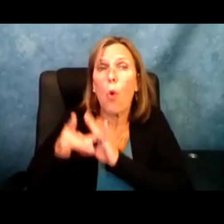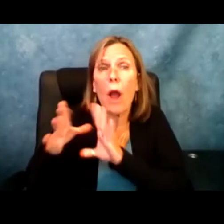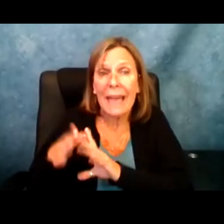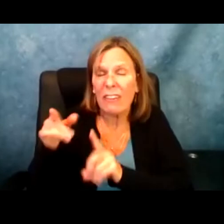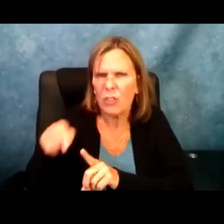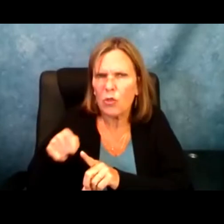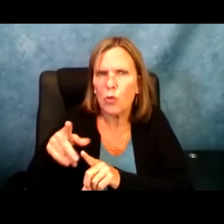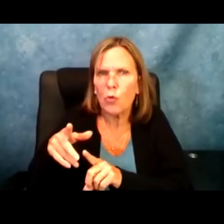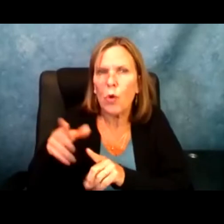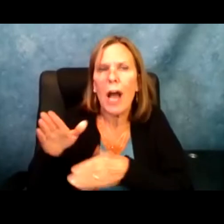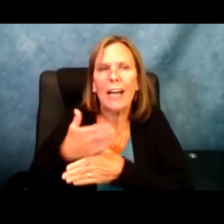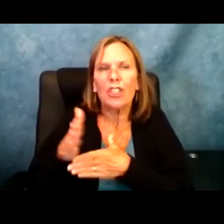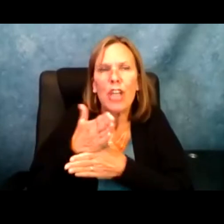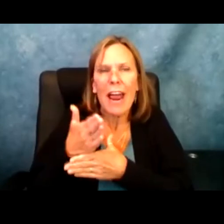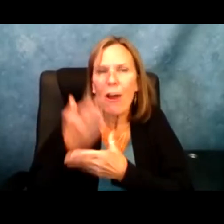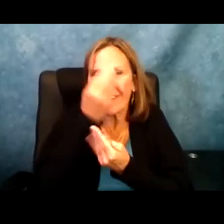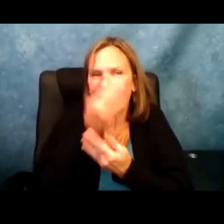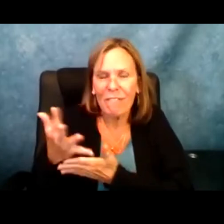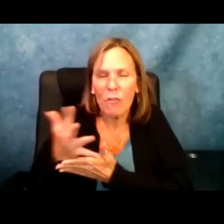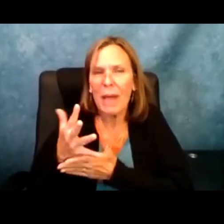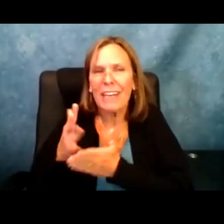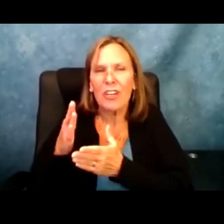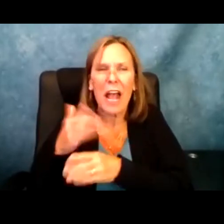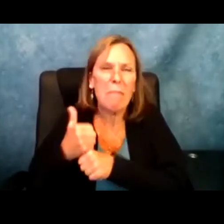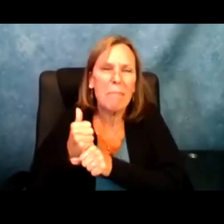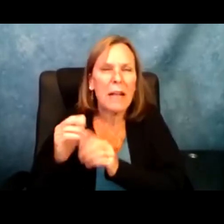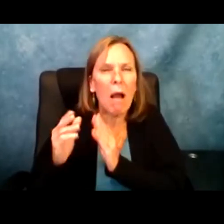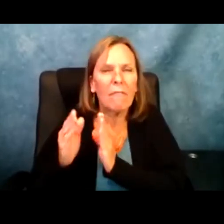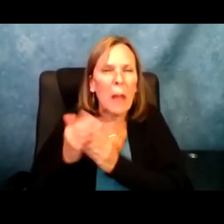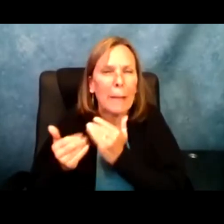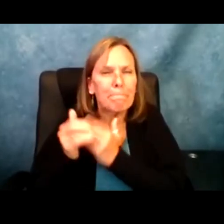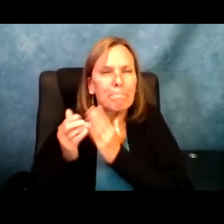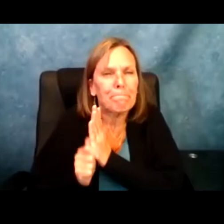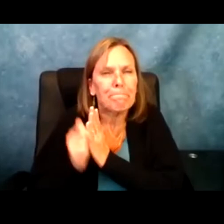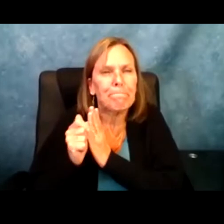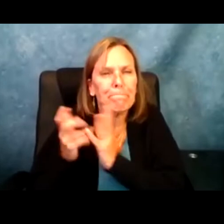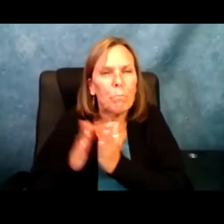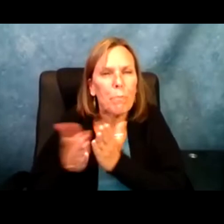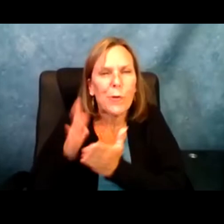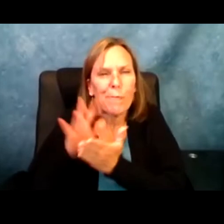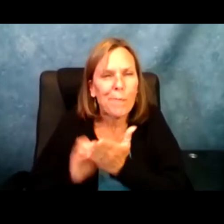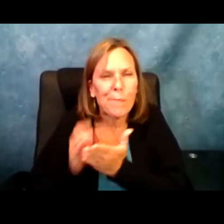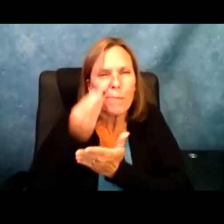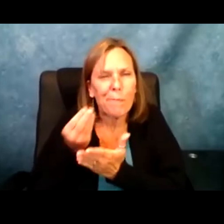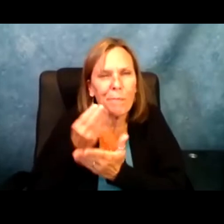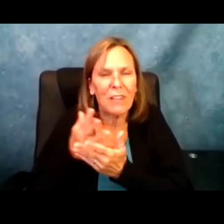with the youth organizers to create a short booklet to share with participants, partners and